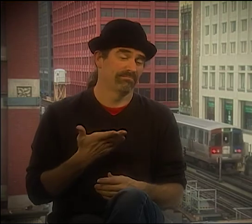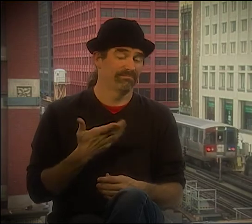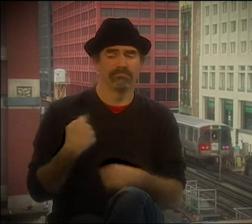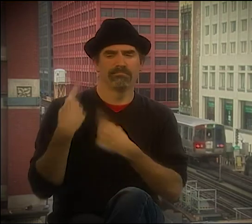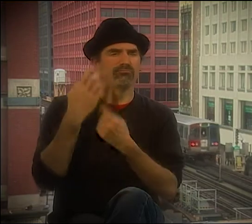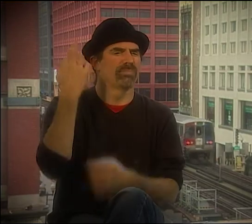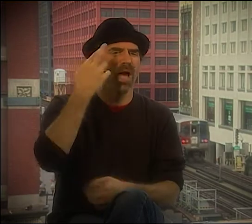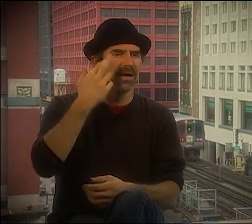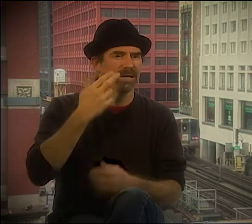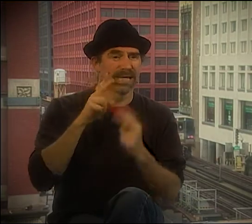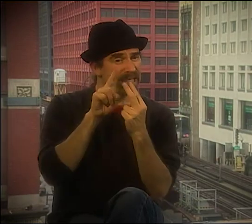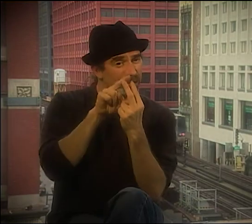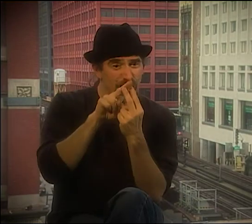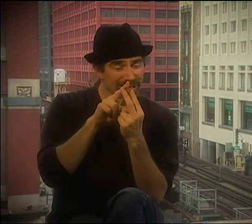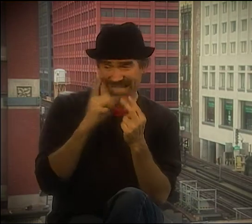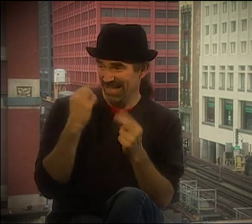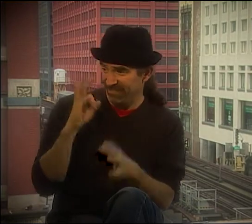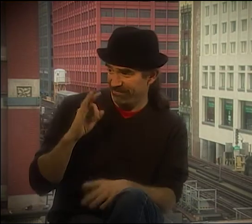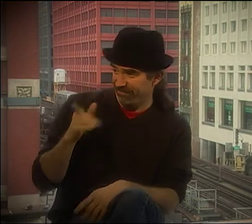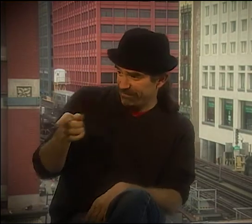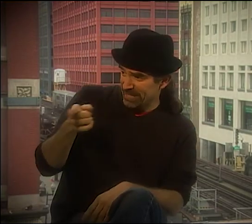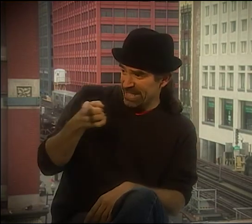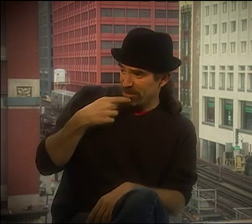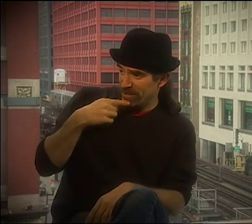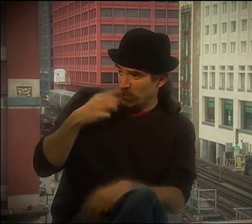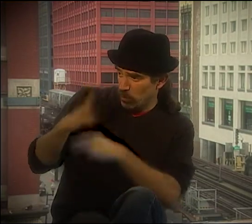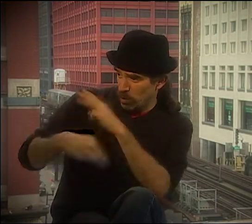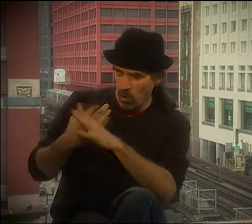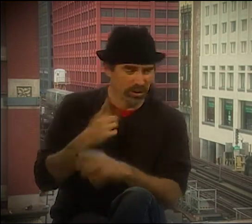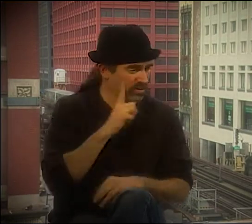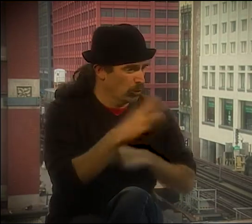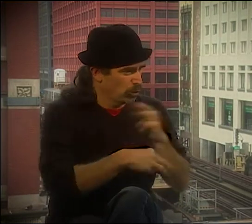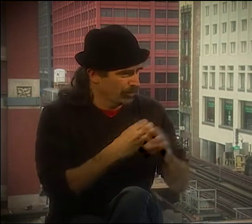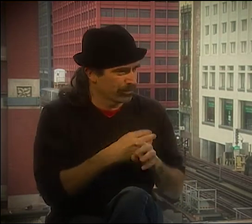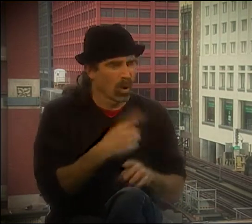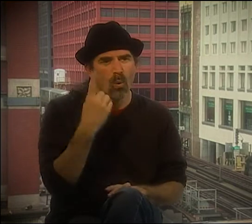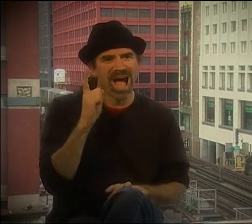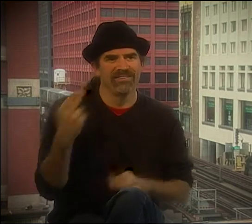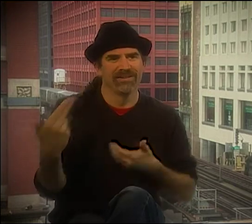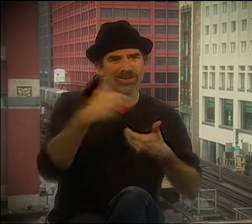AND I DON'T THINK IT REALLY WORKED OUT THAT WAY TO TELL YOU THE TRUTH.